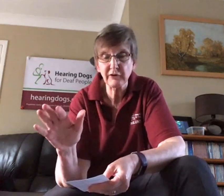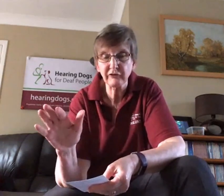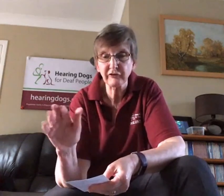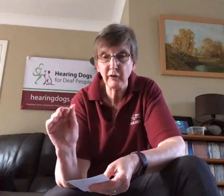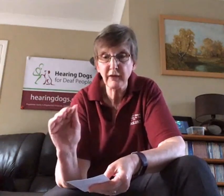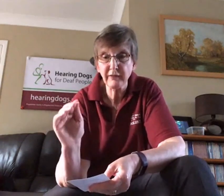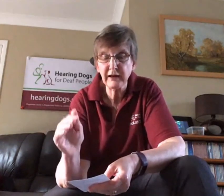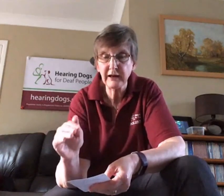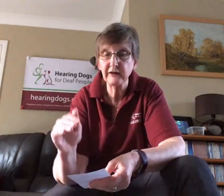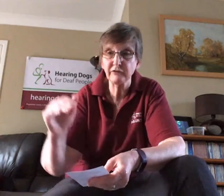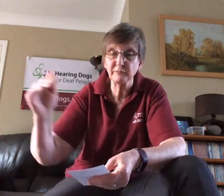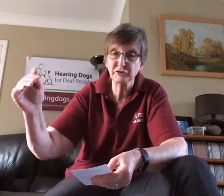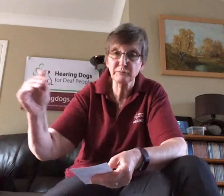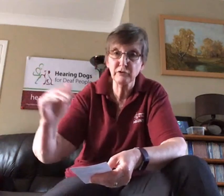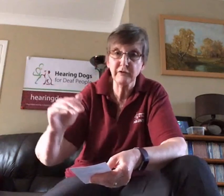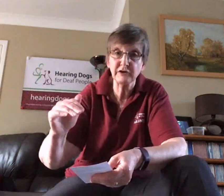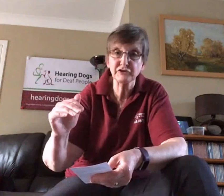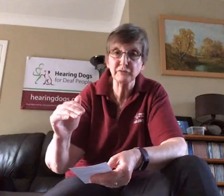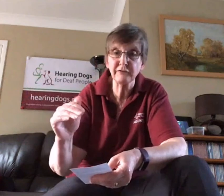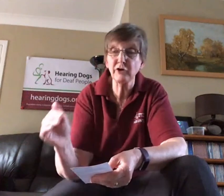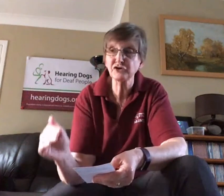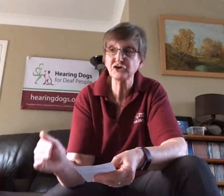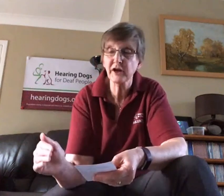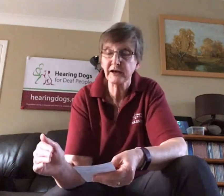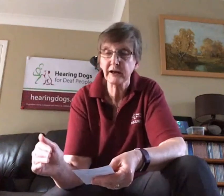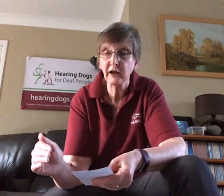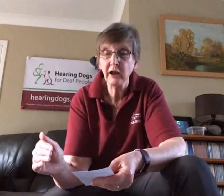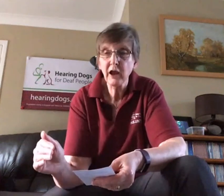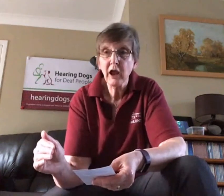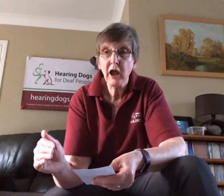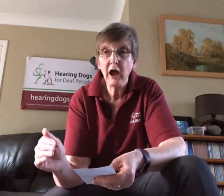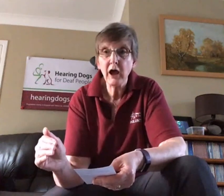or so and then they leave them to move into advanced training.